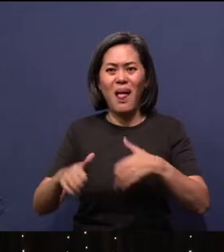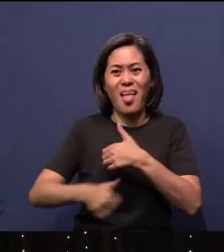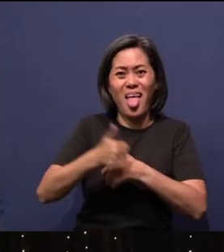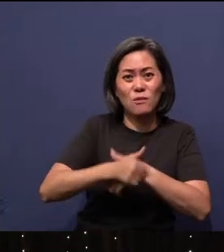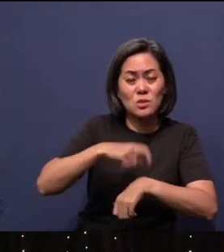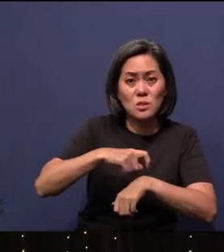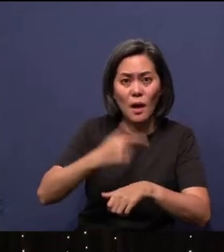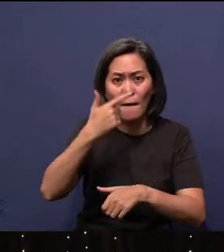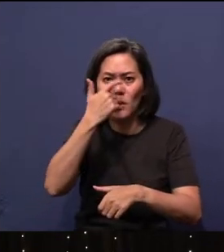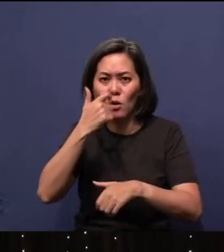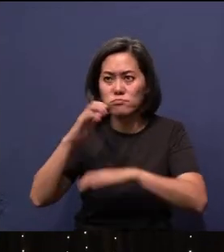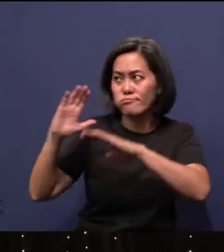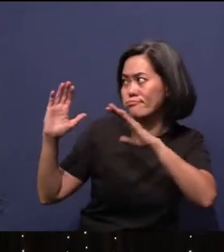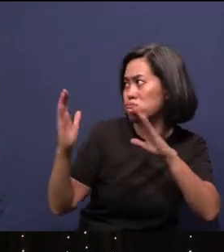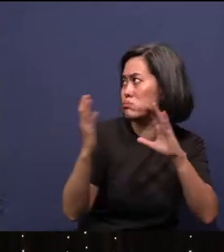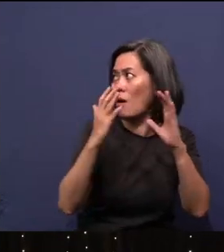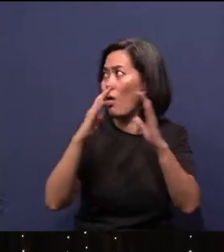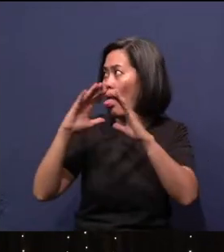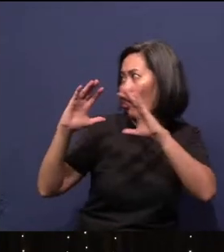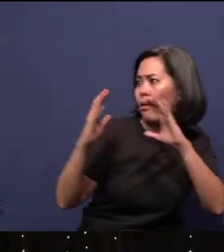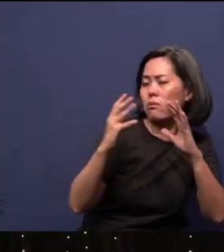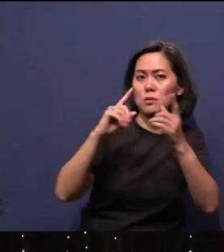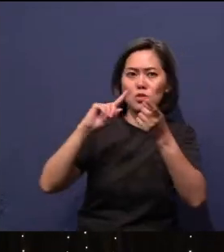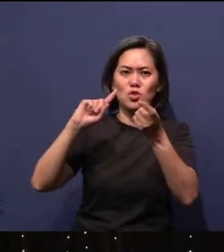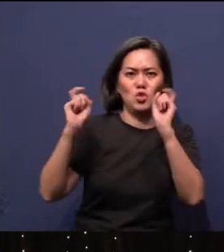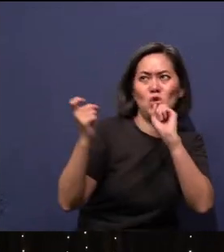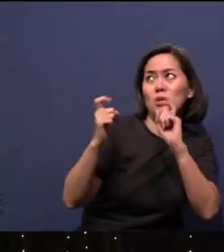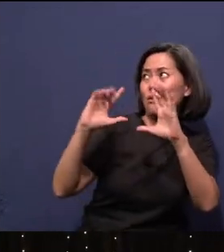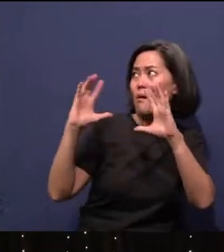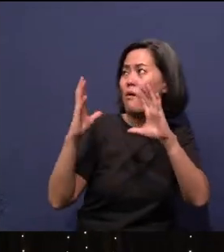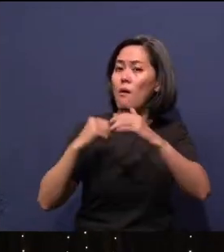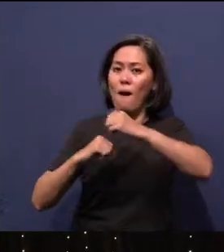the winds of change challenge our foundations of faith.